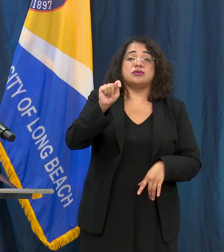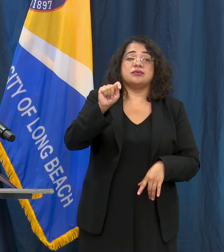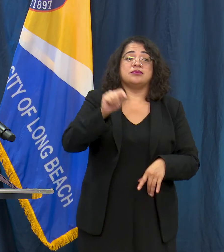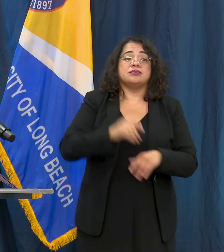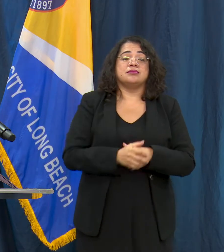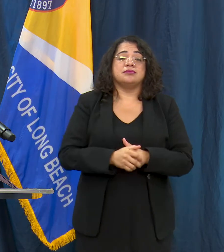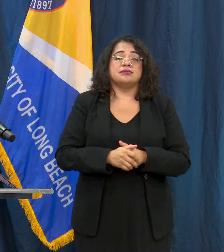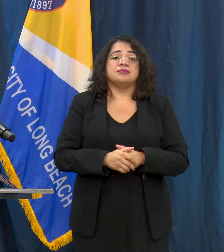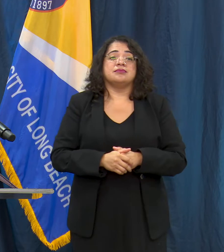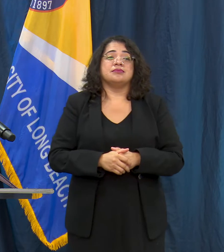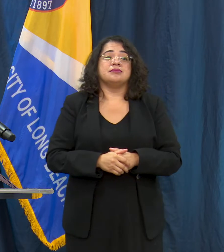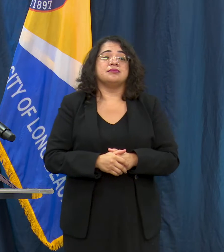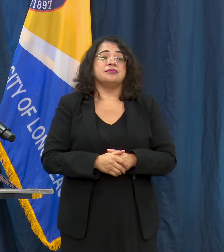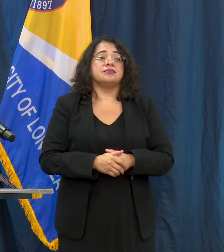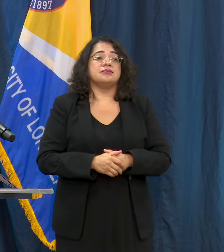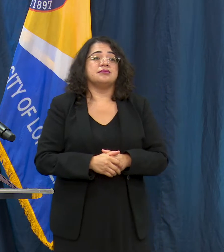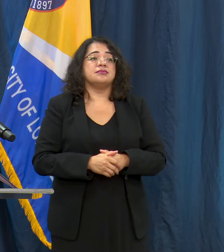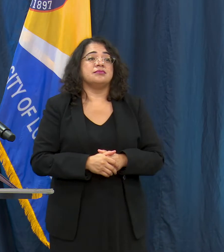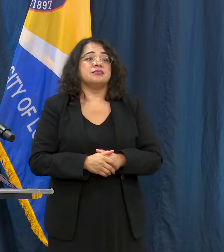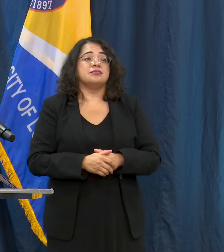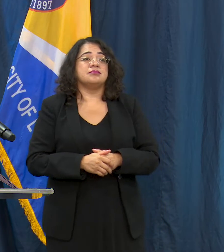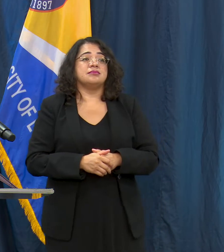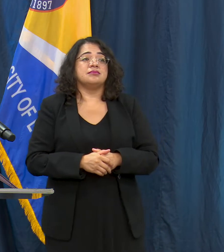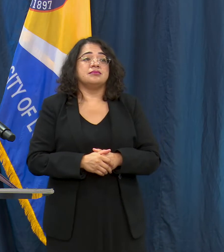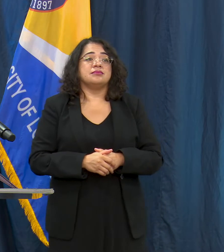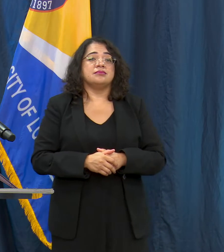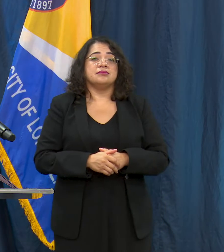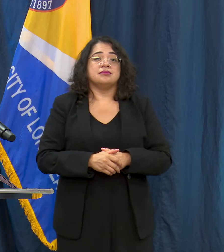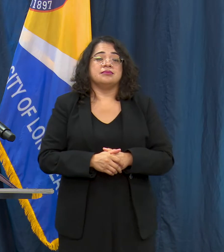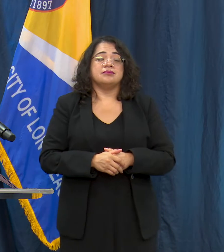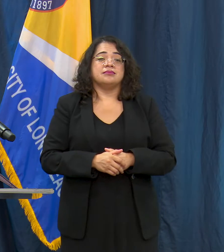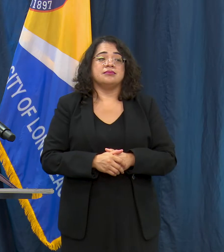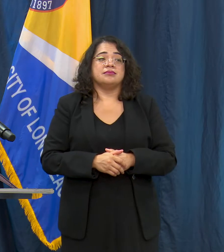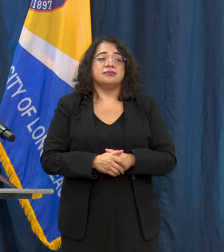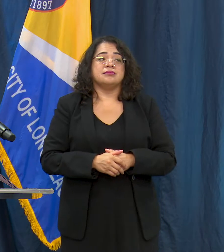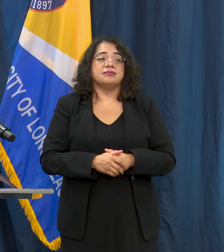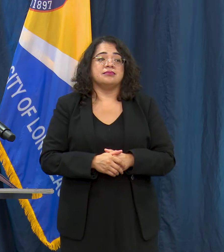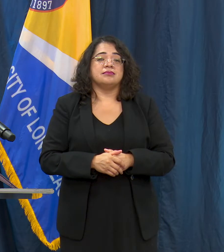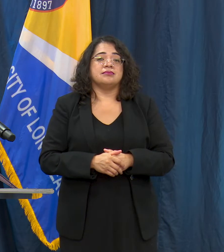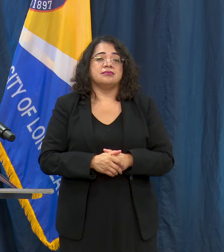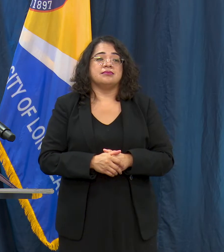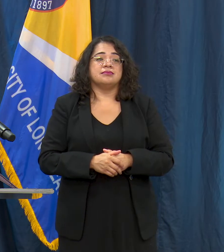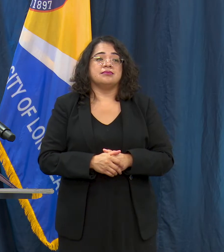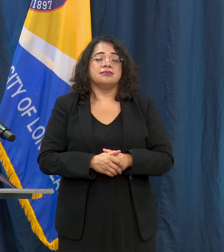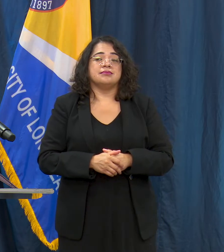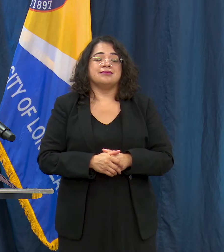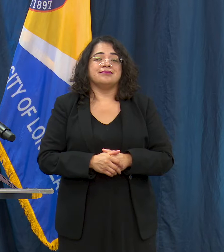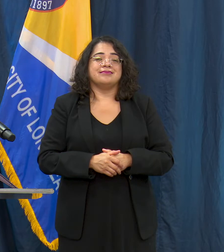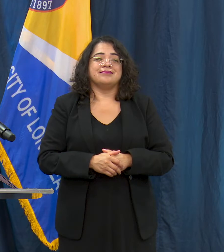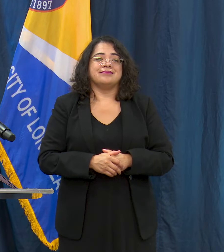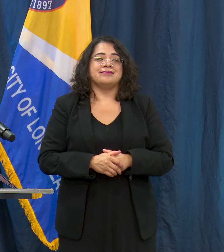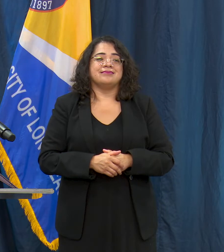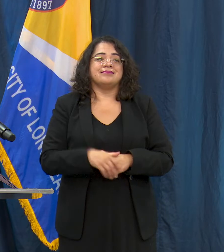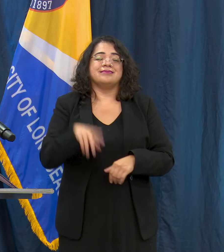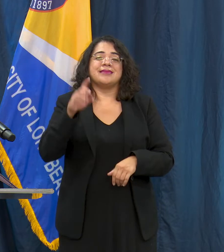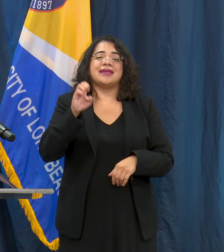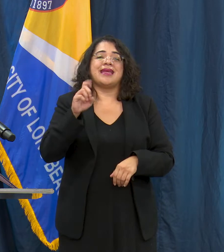I think Kelly had a similar question